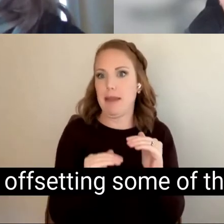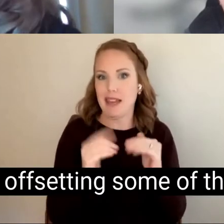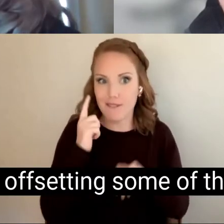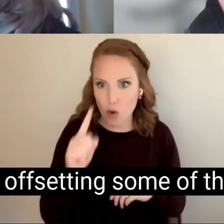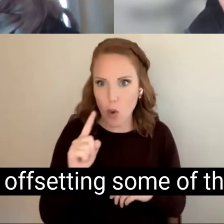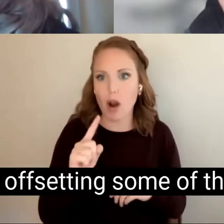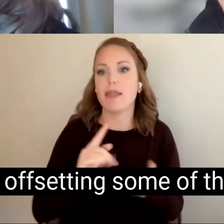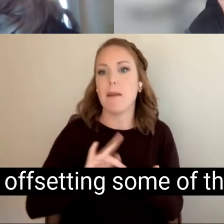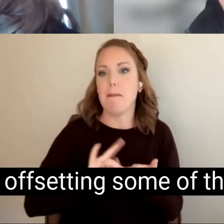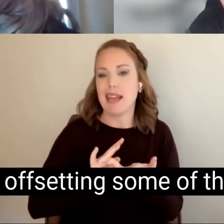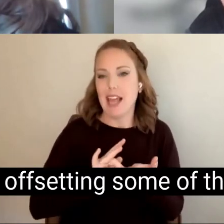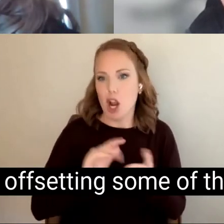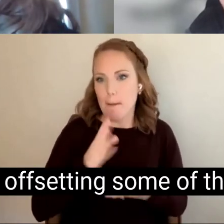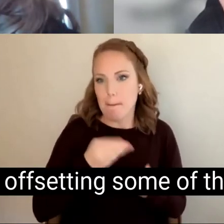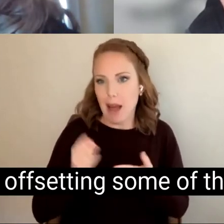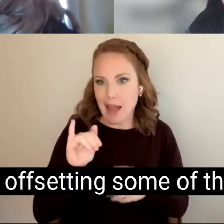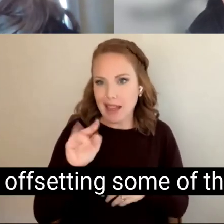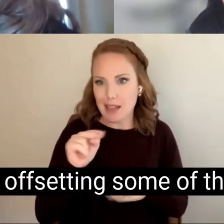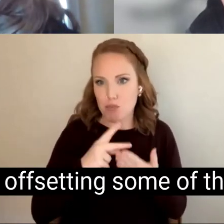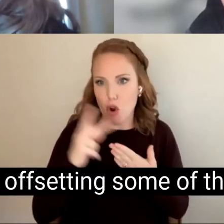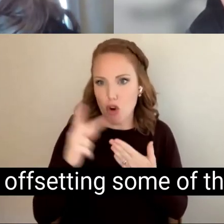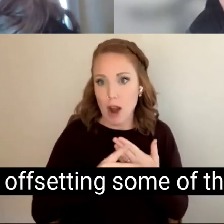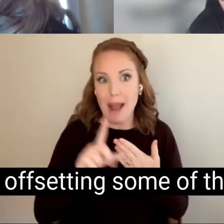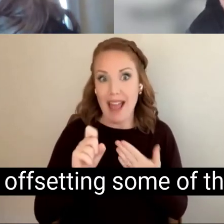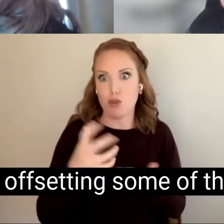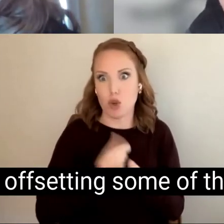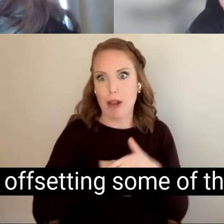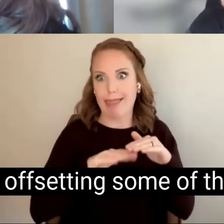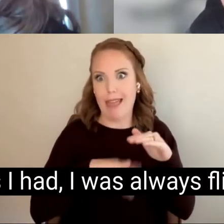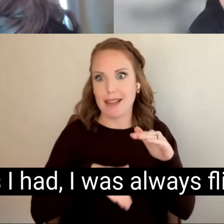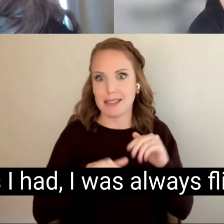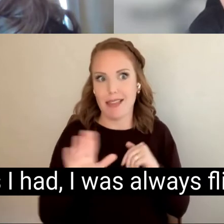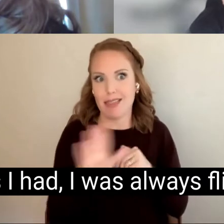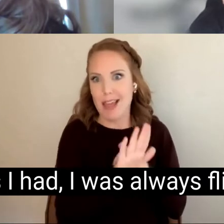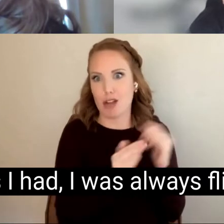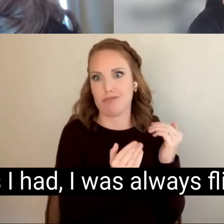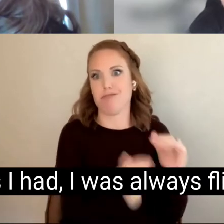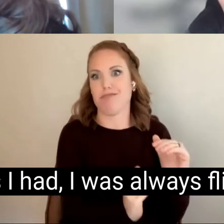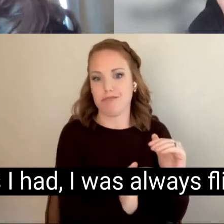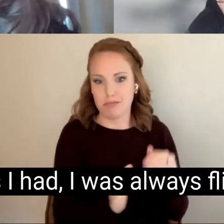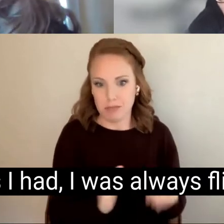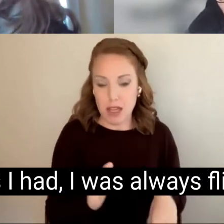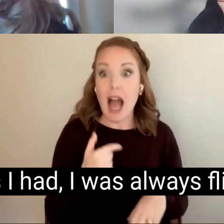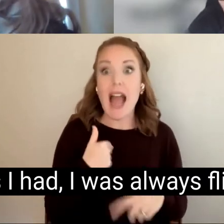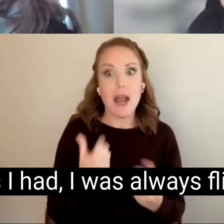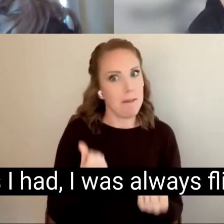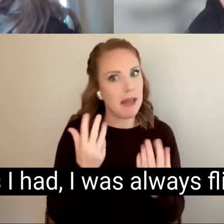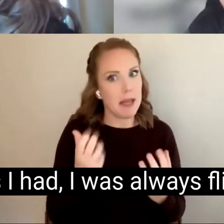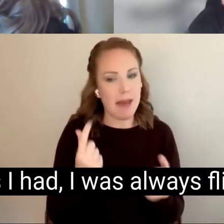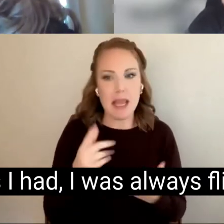And even offsetting some of the medical expenses I had, I was always flirting with